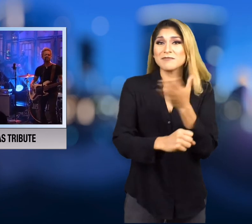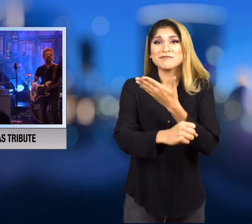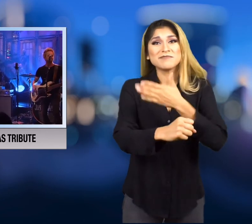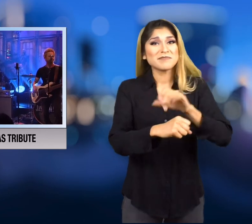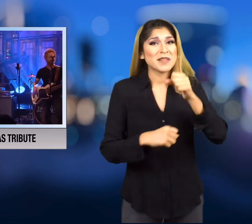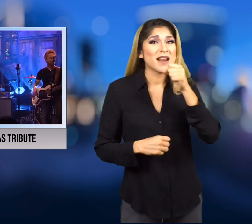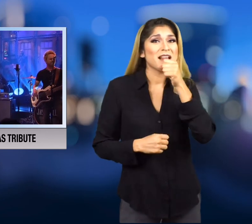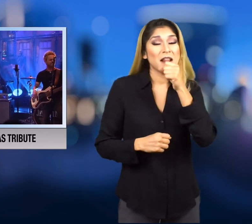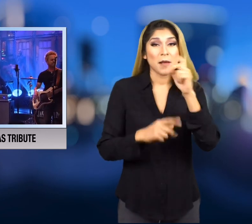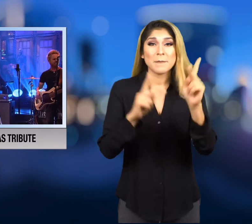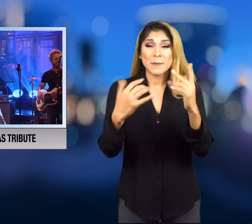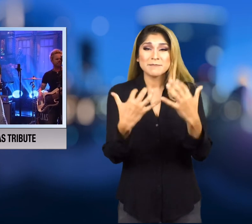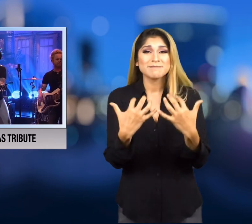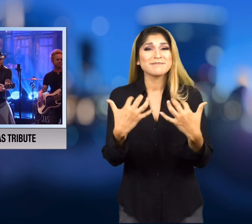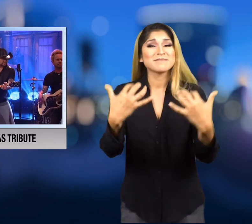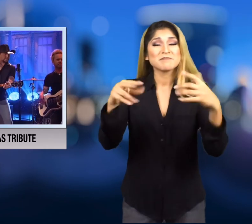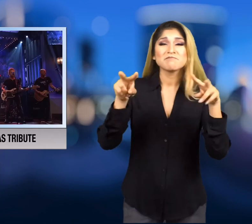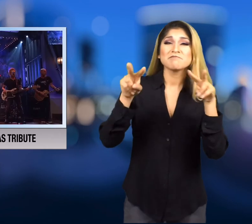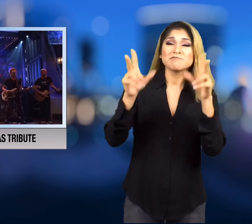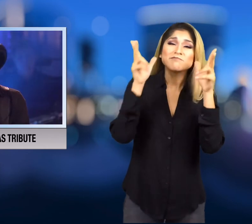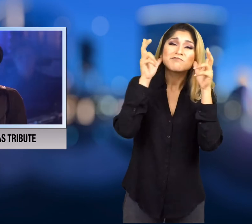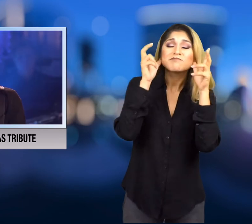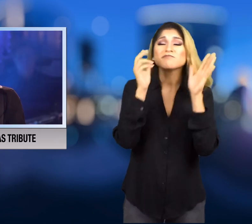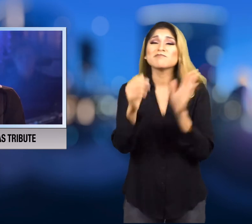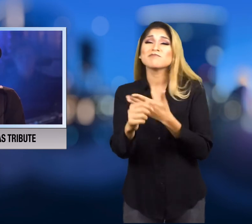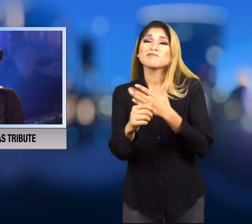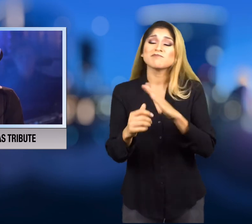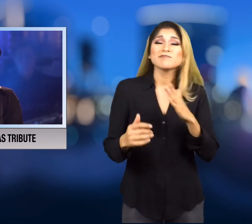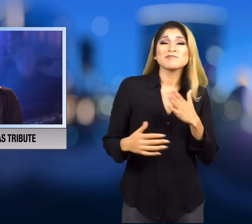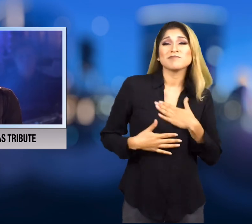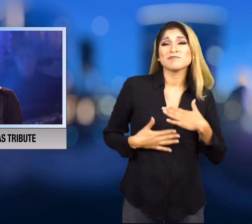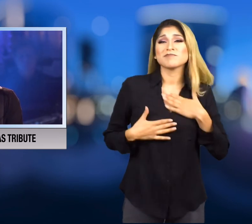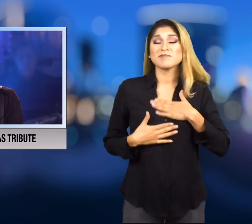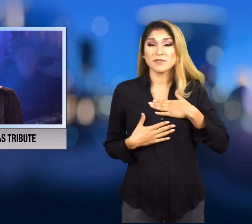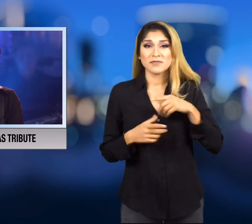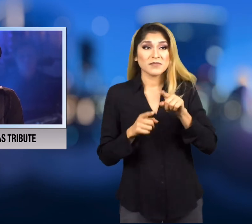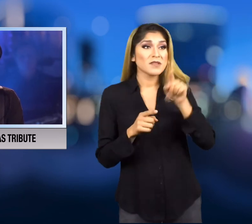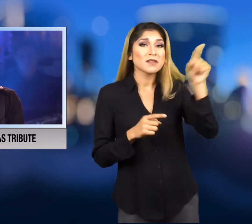in front of thousands of people when a man opened